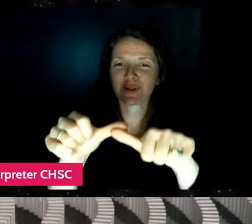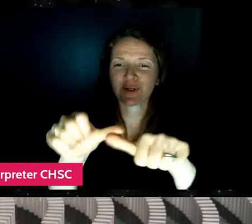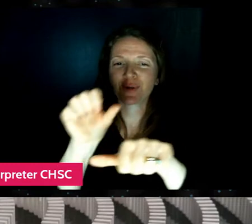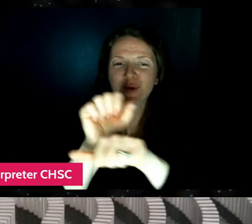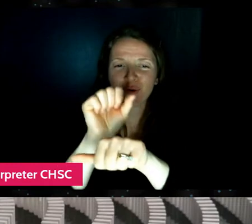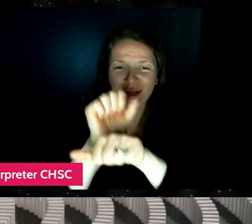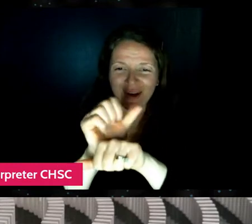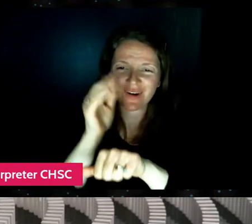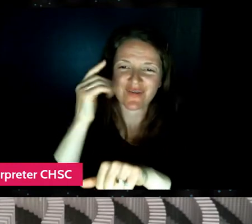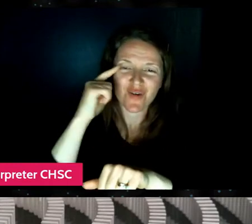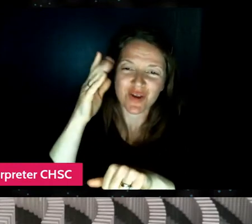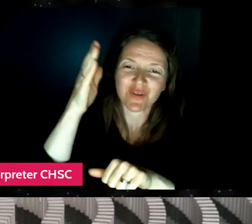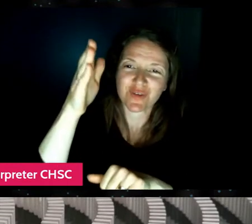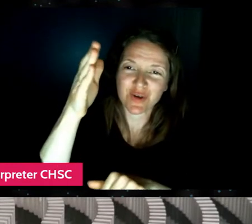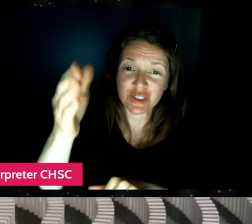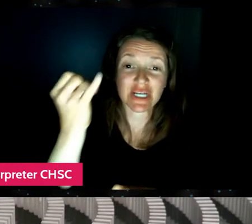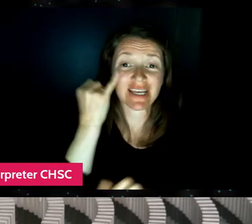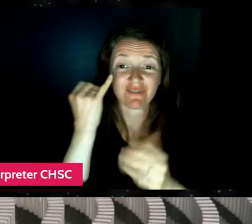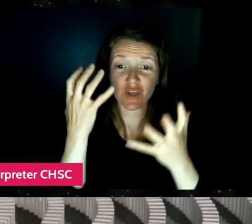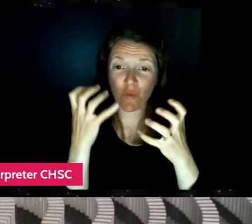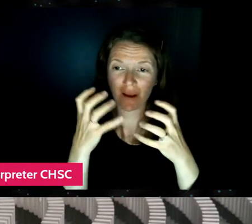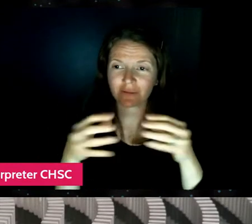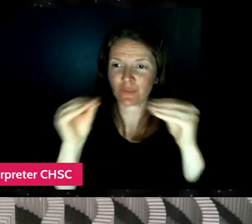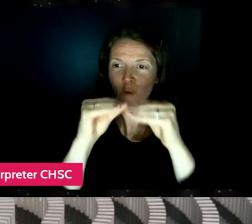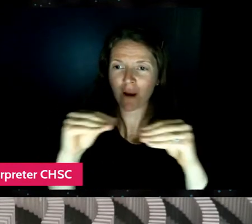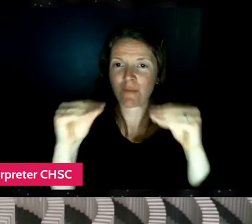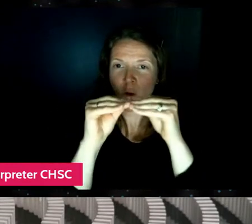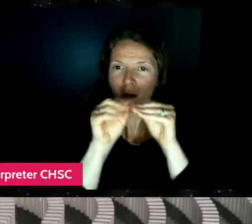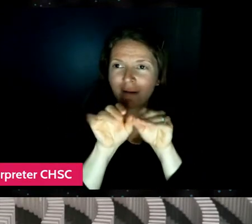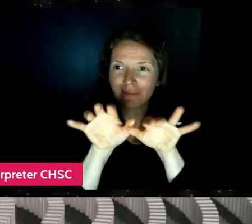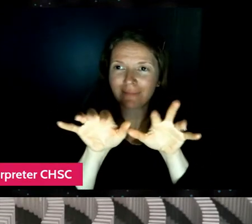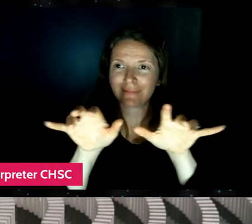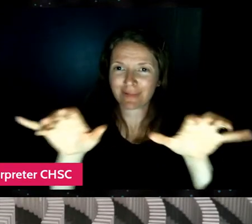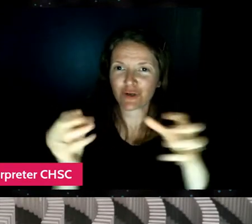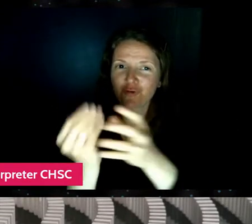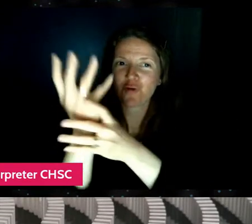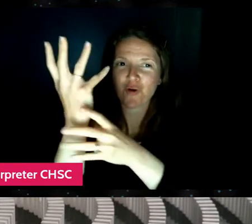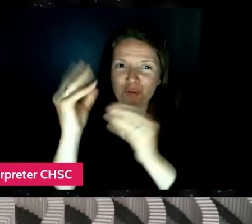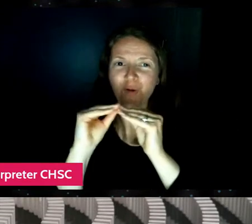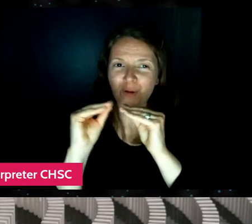if you do want to extend this out to something bigger. Yeah.